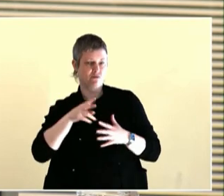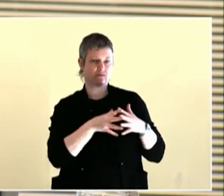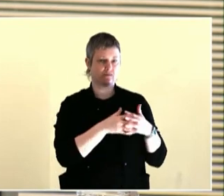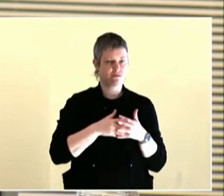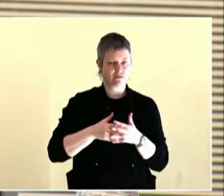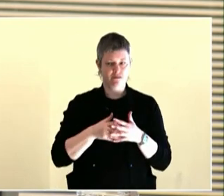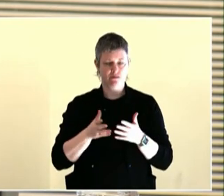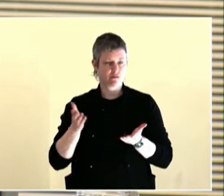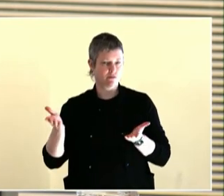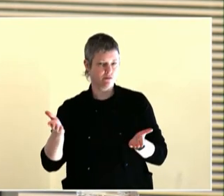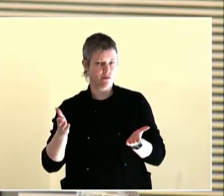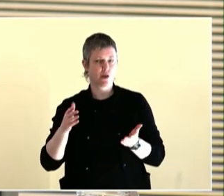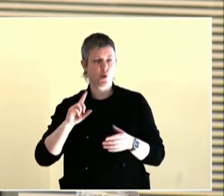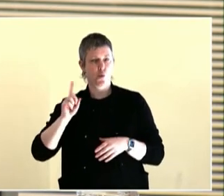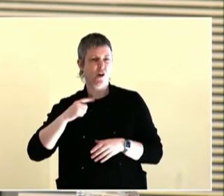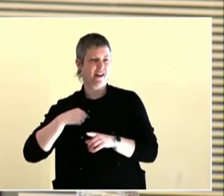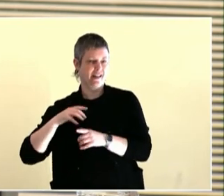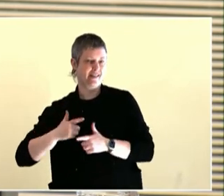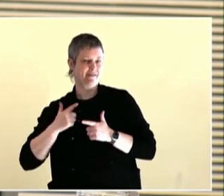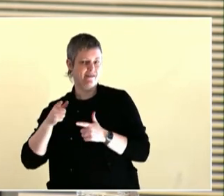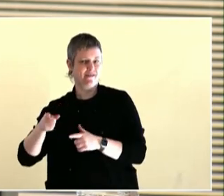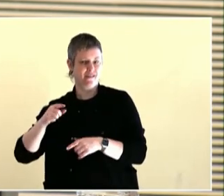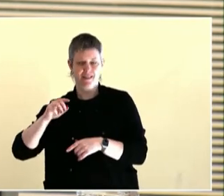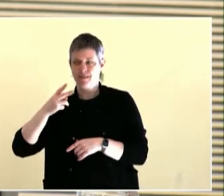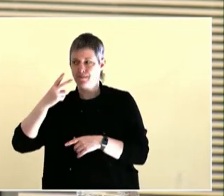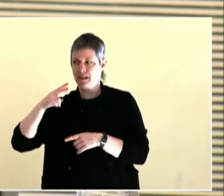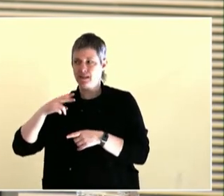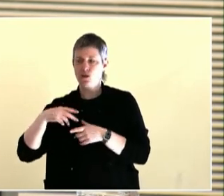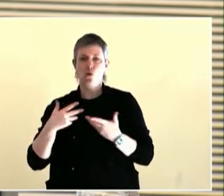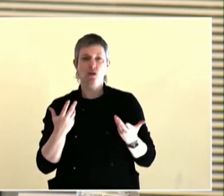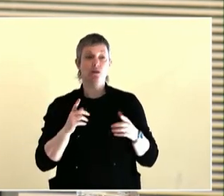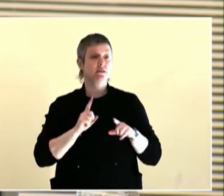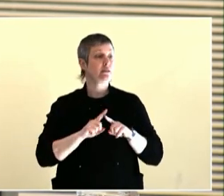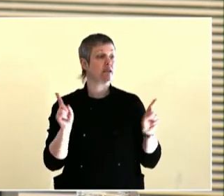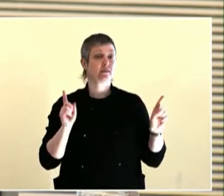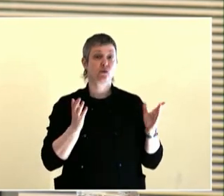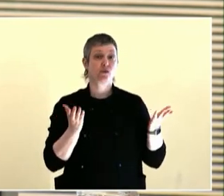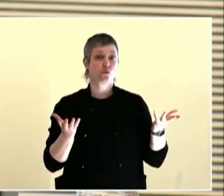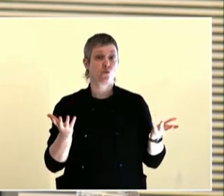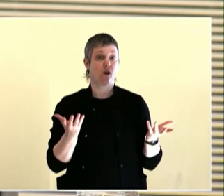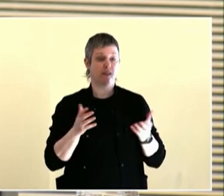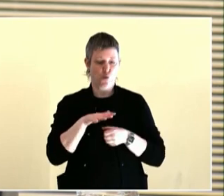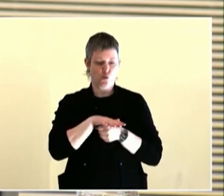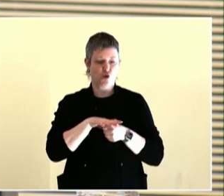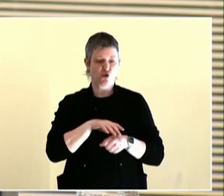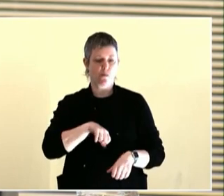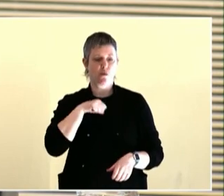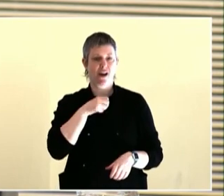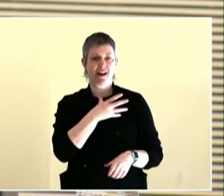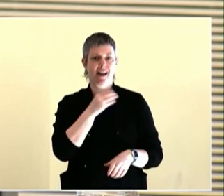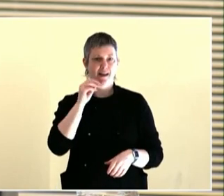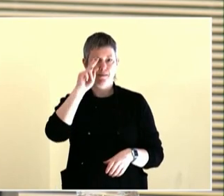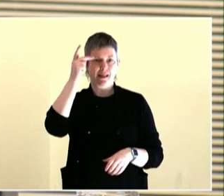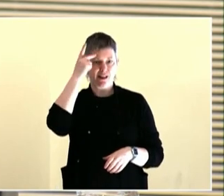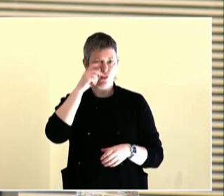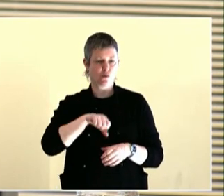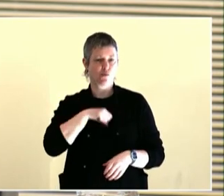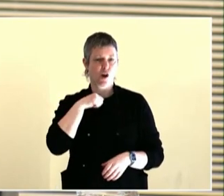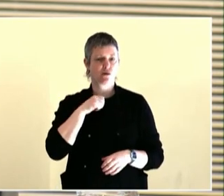to the City of Portland, go to city council chambers, we would teach our participants how to